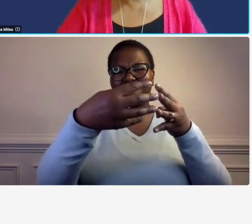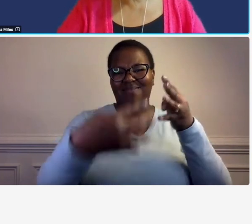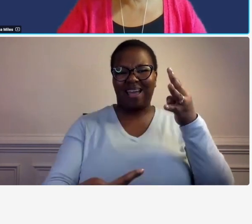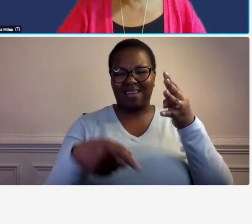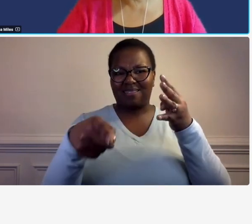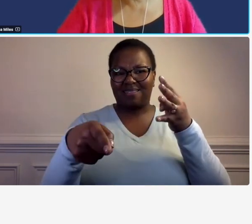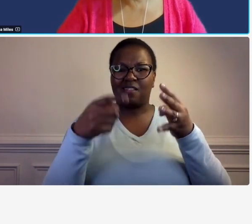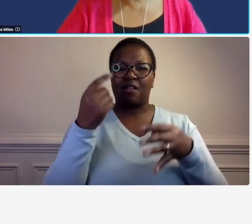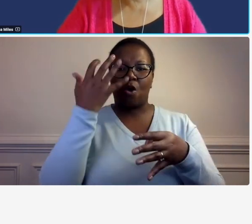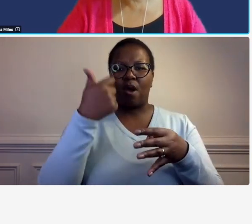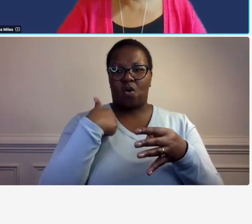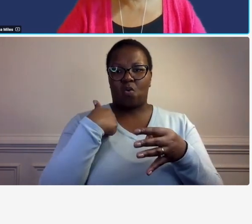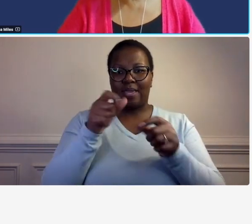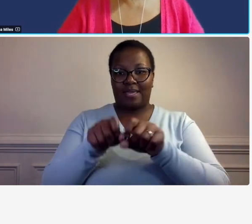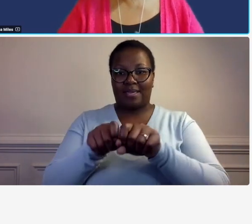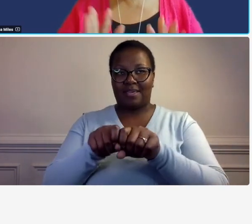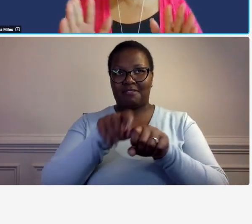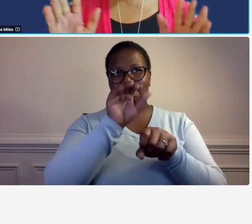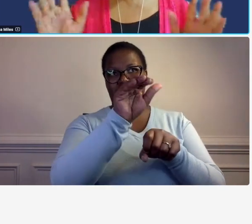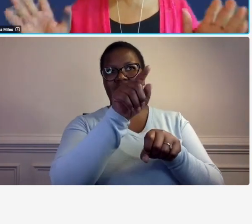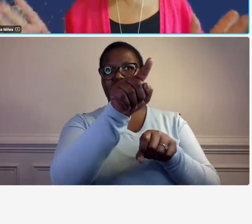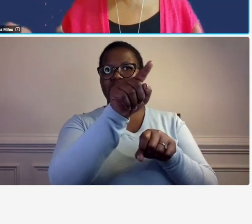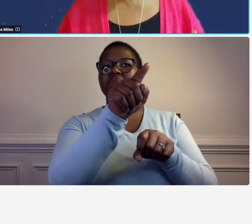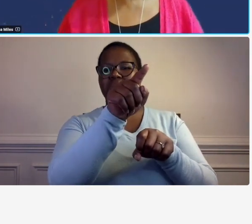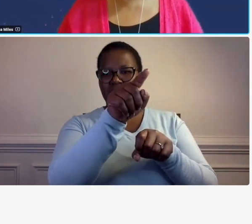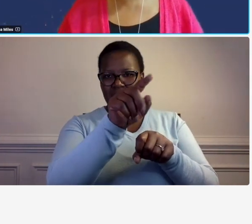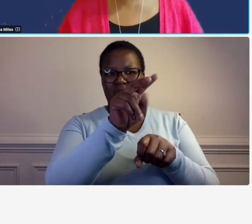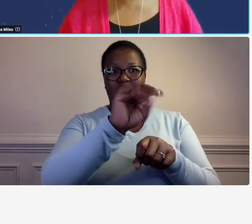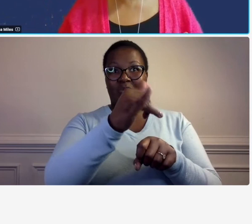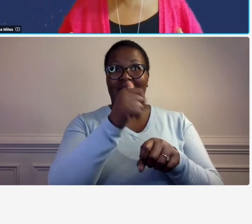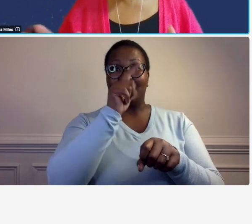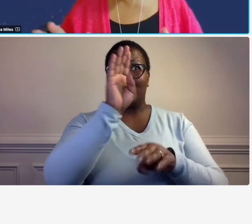we gave a click to new jersey now i don't know i want to get new jersey in trouble so hopefully no